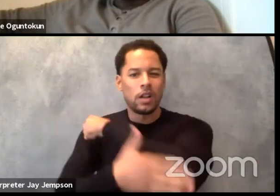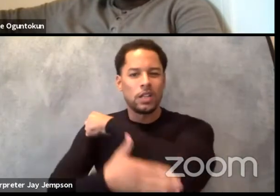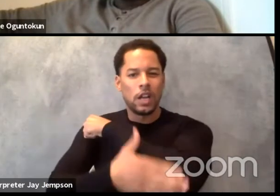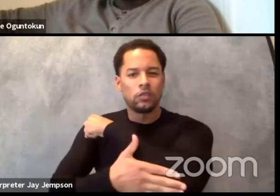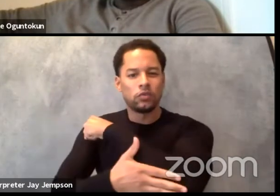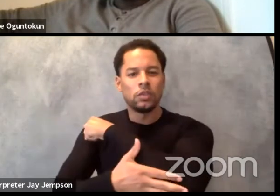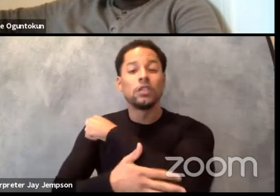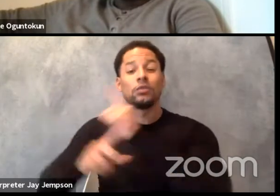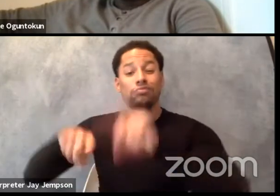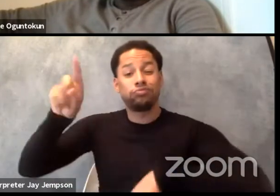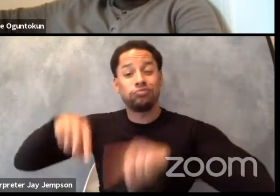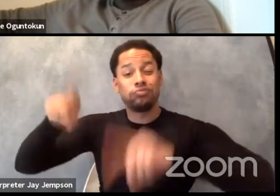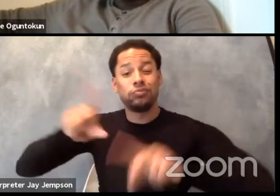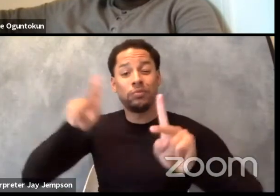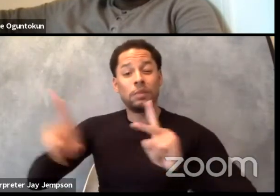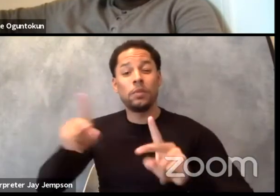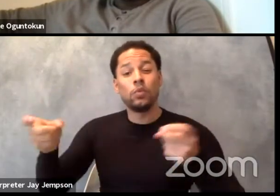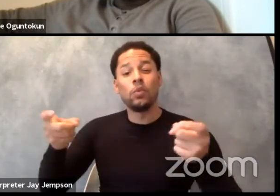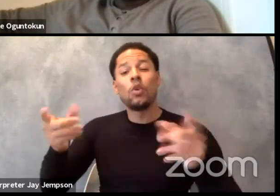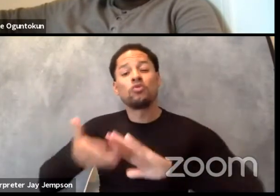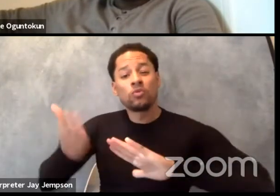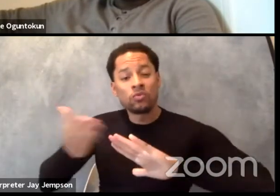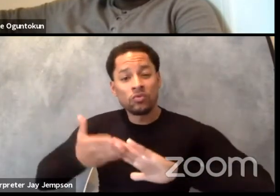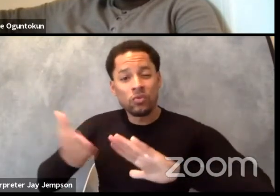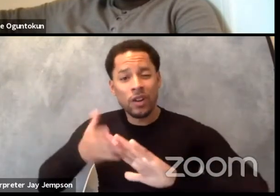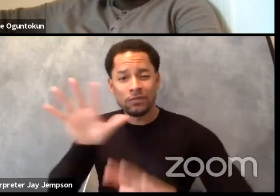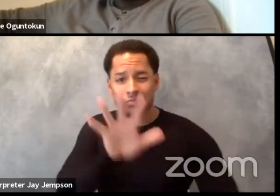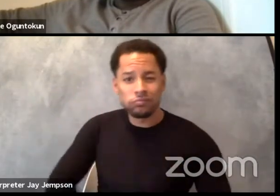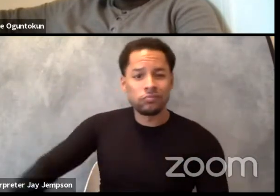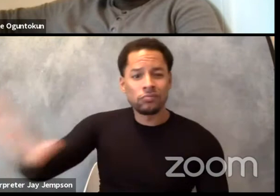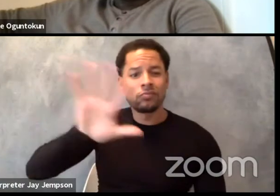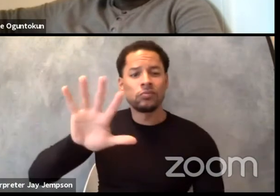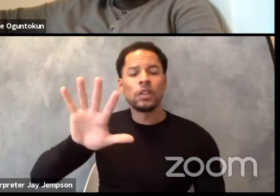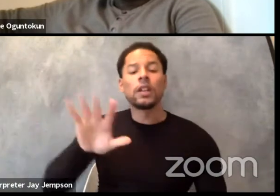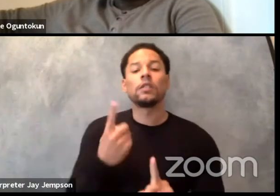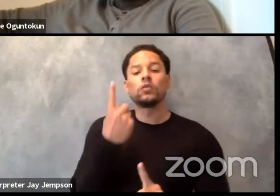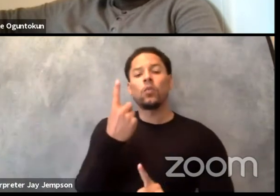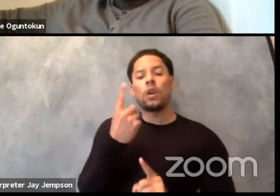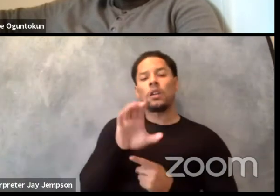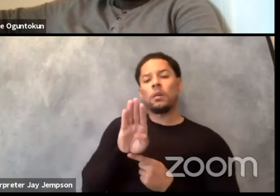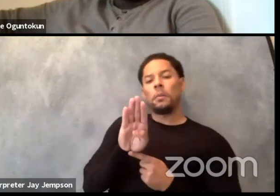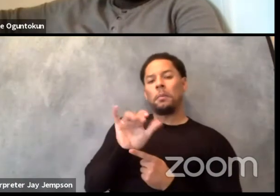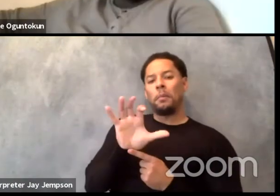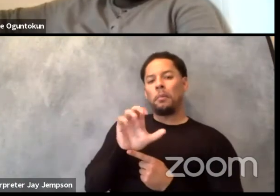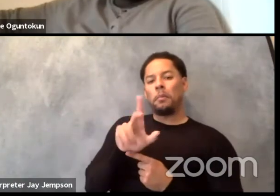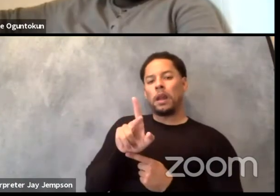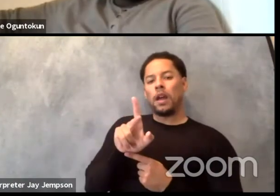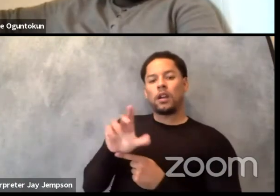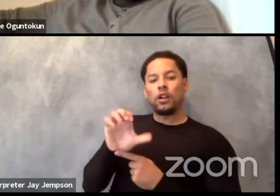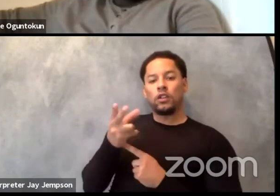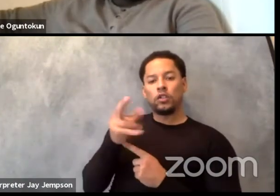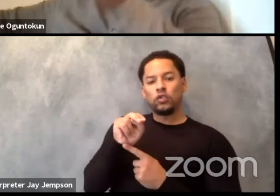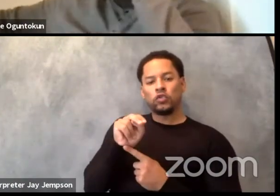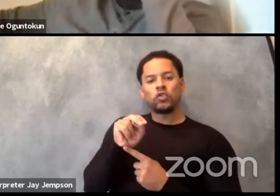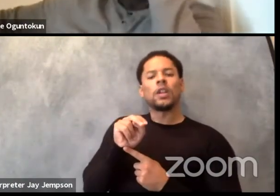that are creating a blockchain base platforms that is just for African and black artists. I'm working as the creative director